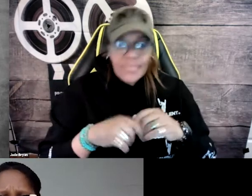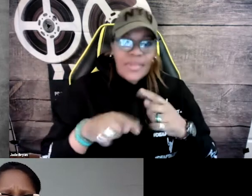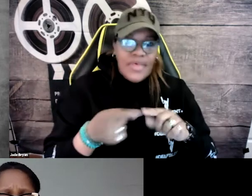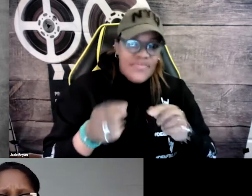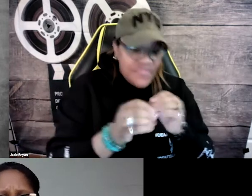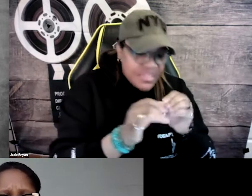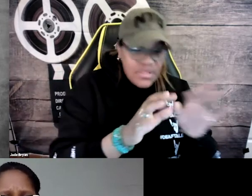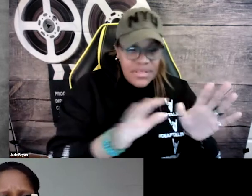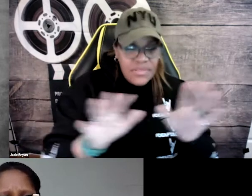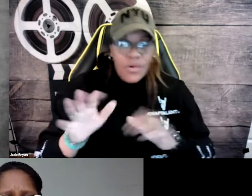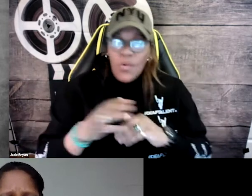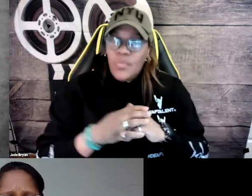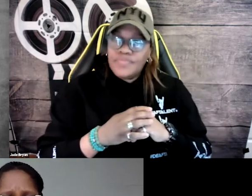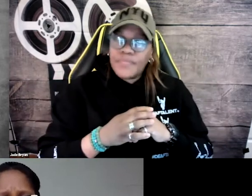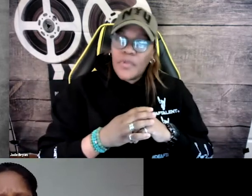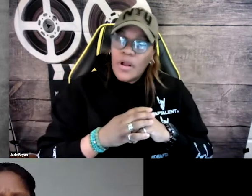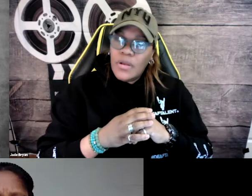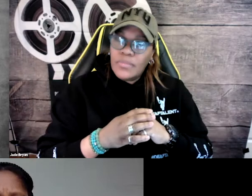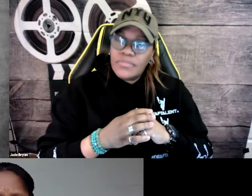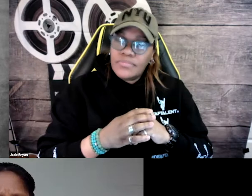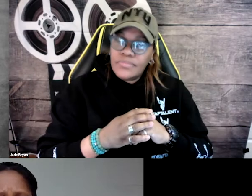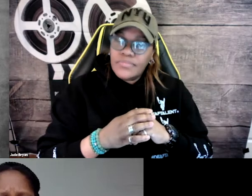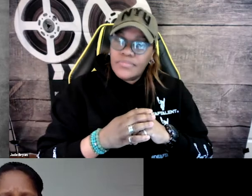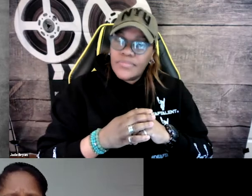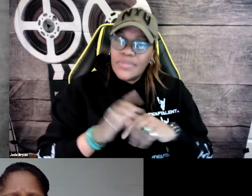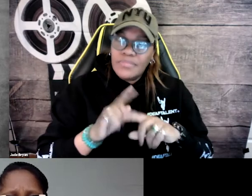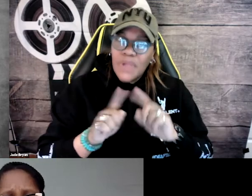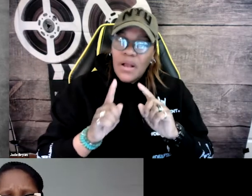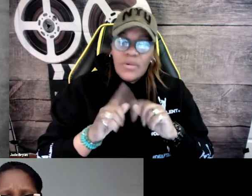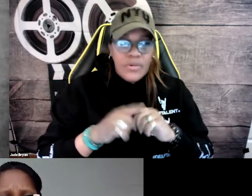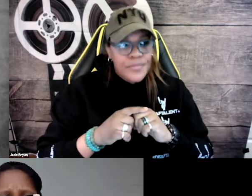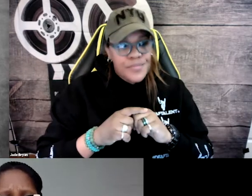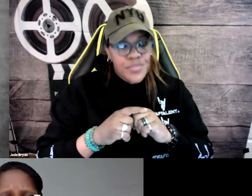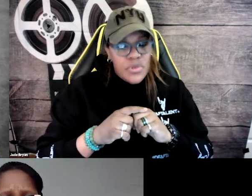There's so many instruments that we use. You have to go back and you have to fix something that was missed.